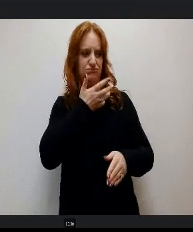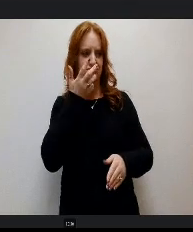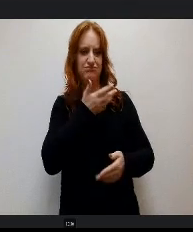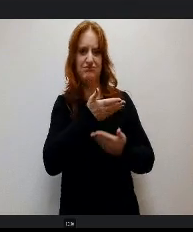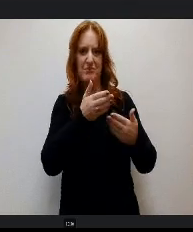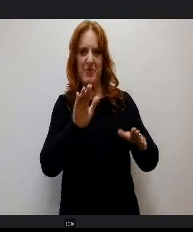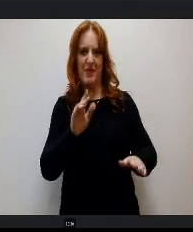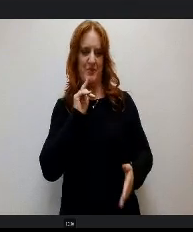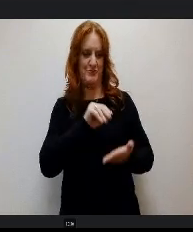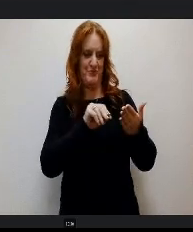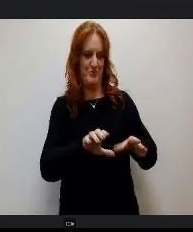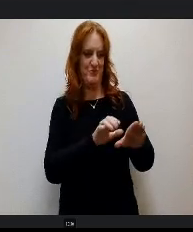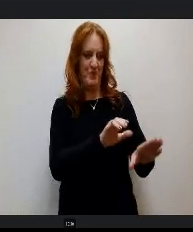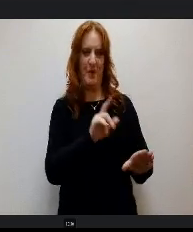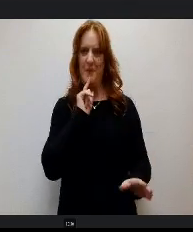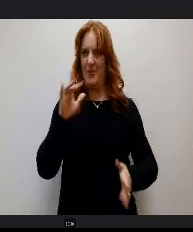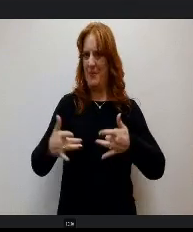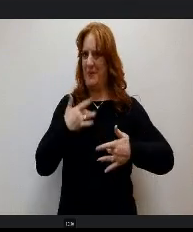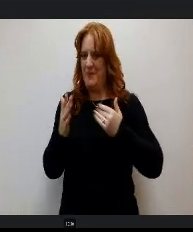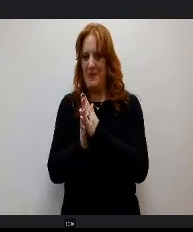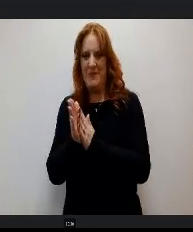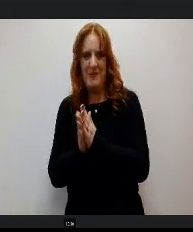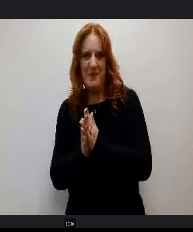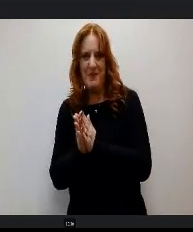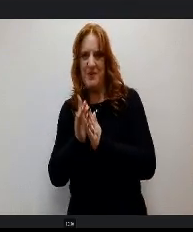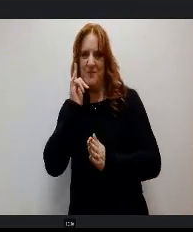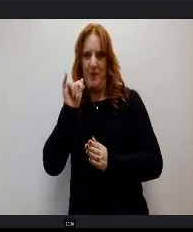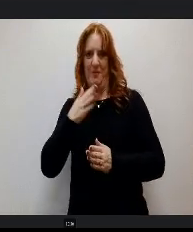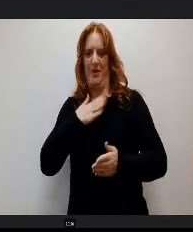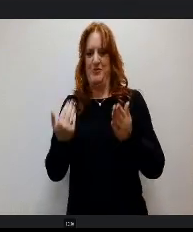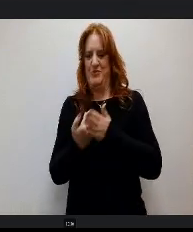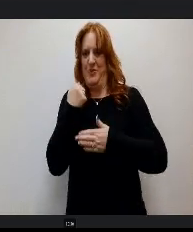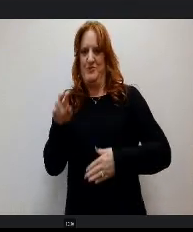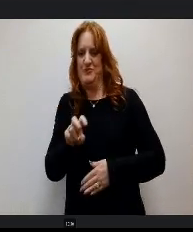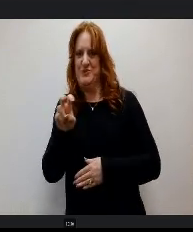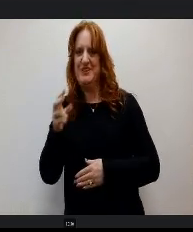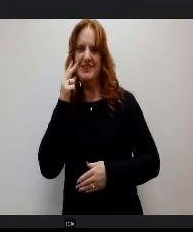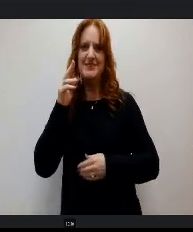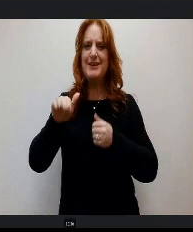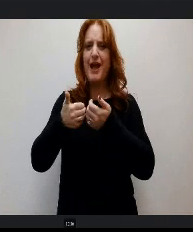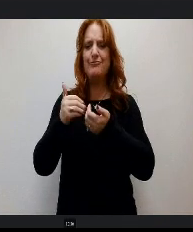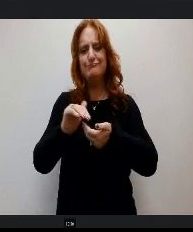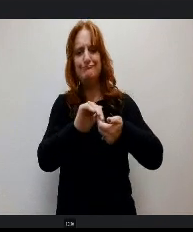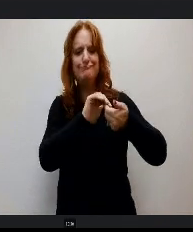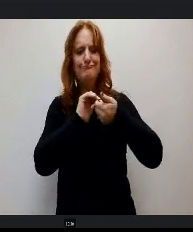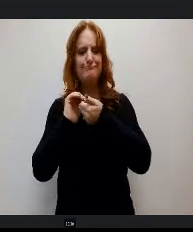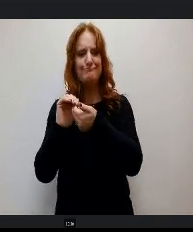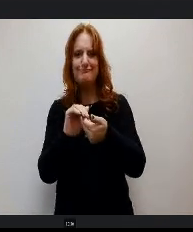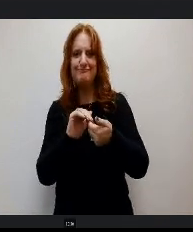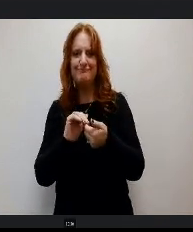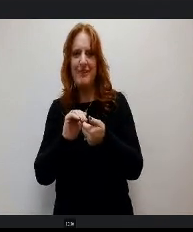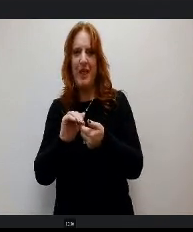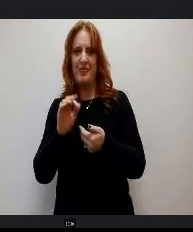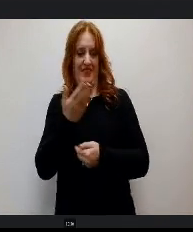excited to start the journey and just really see how I can collaborate and see just not only the great things that are happening already